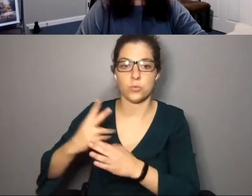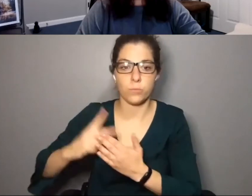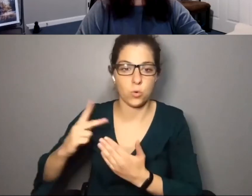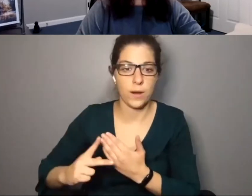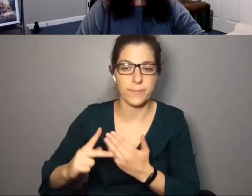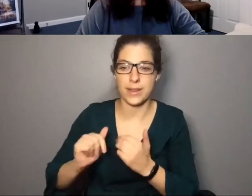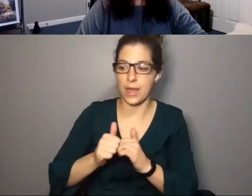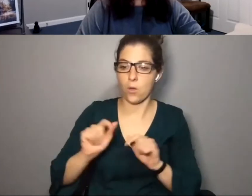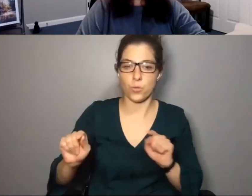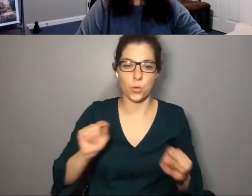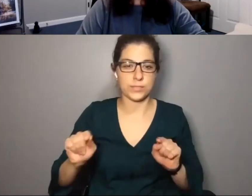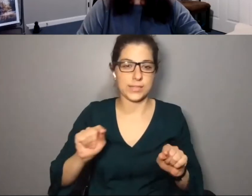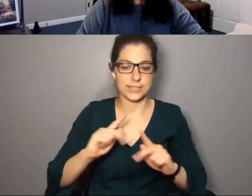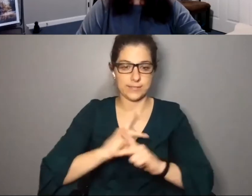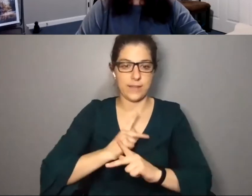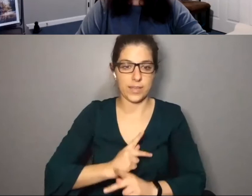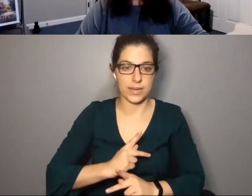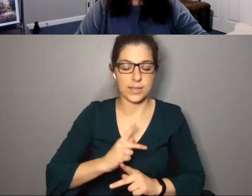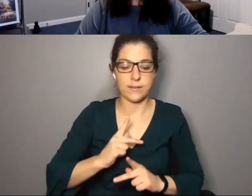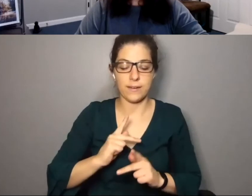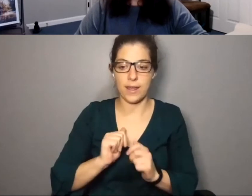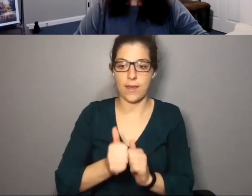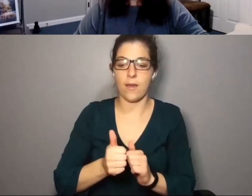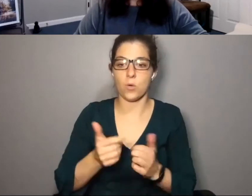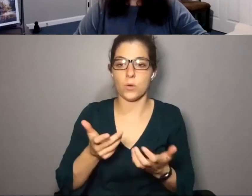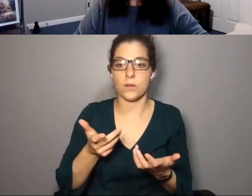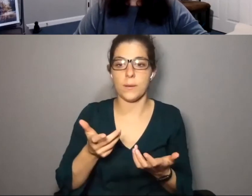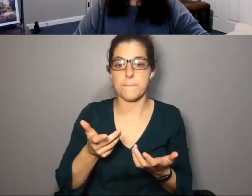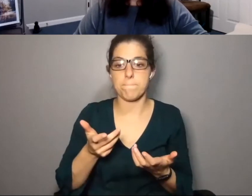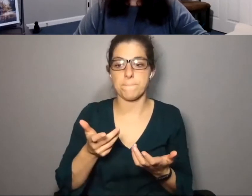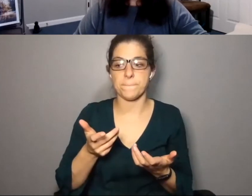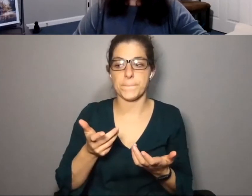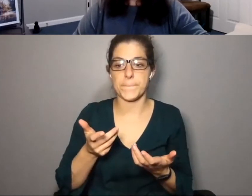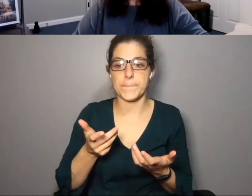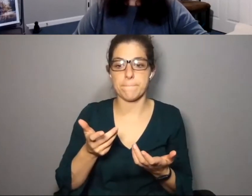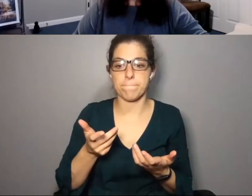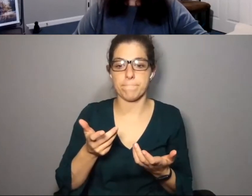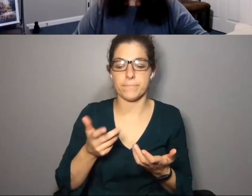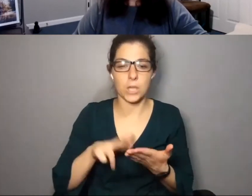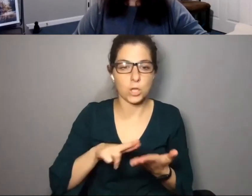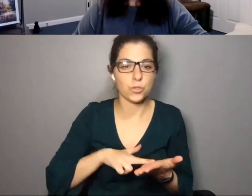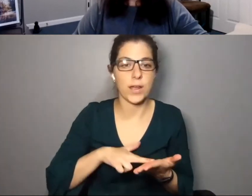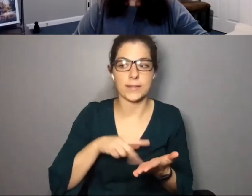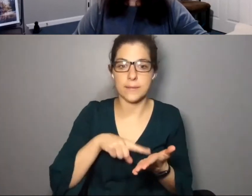like how those things are being navigated and how , you know, contracts and payment and things like